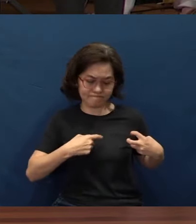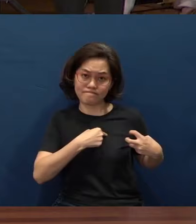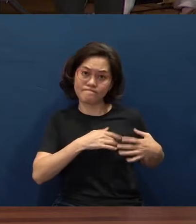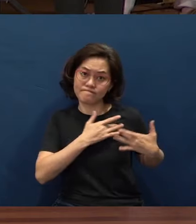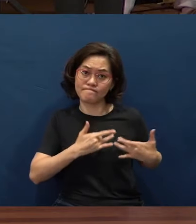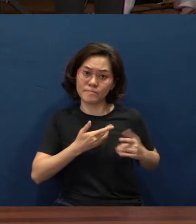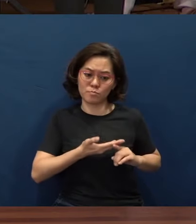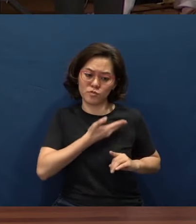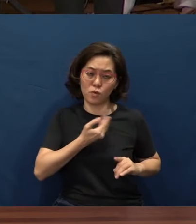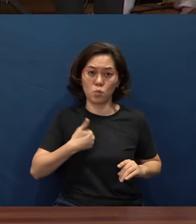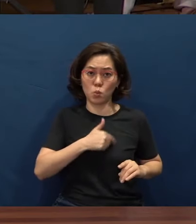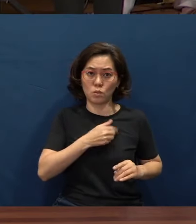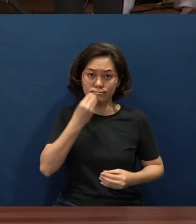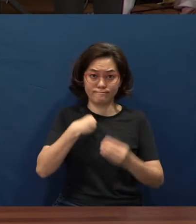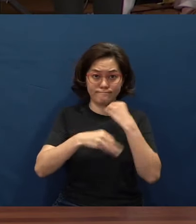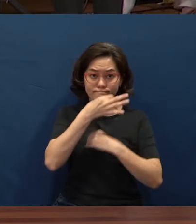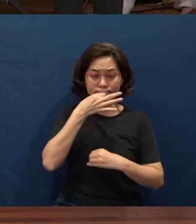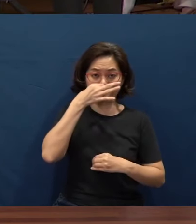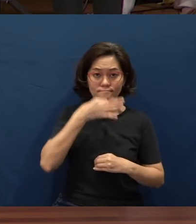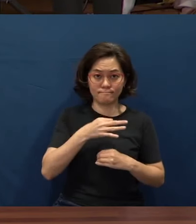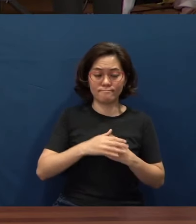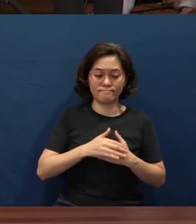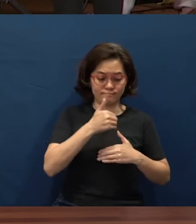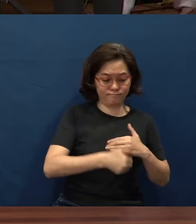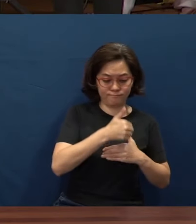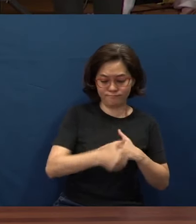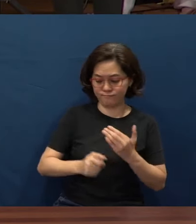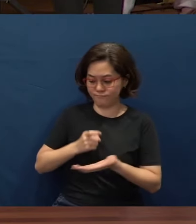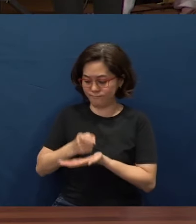before we take of the Holy Communion, the bread and cup.